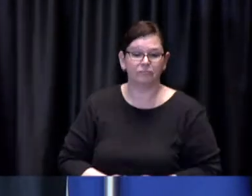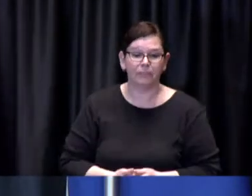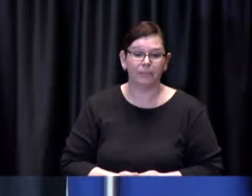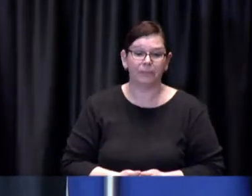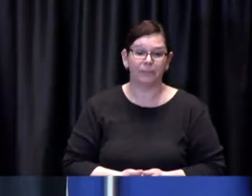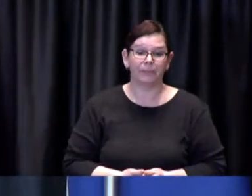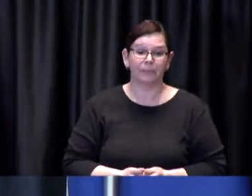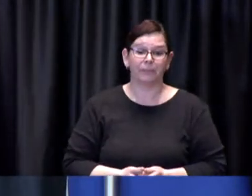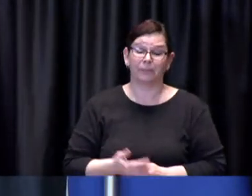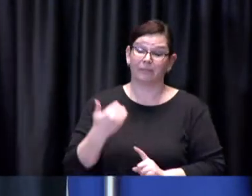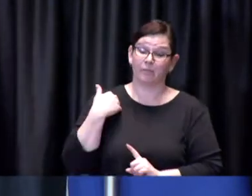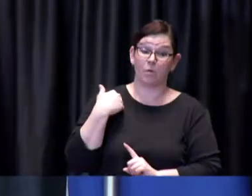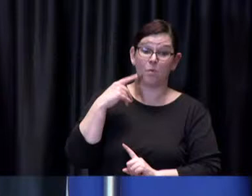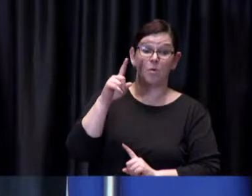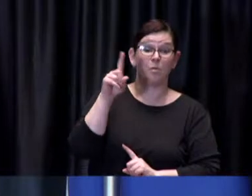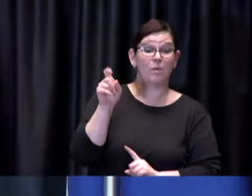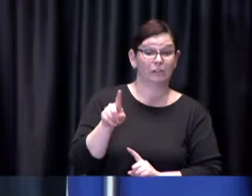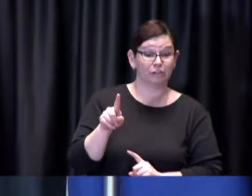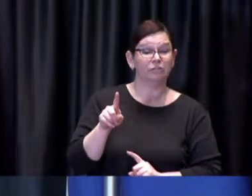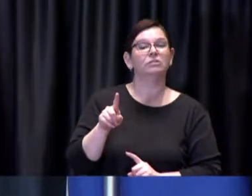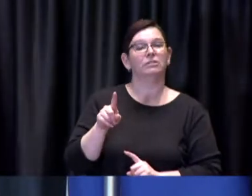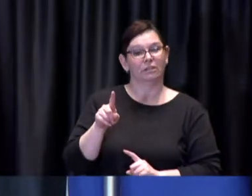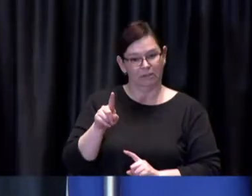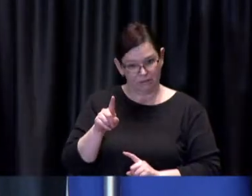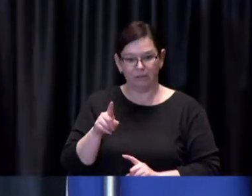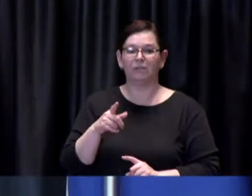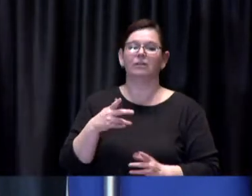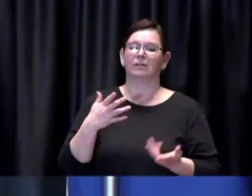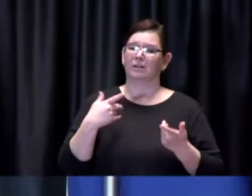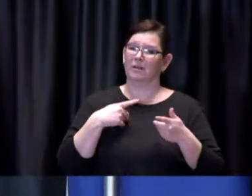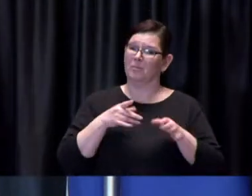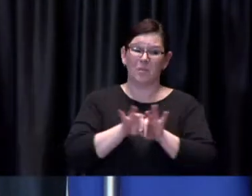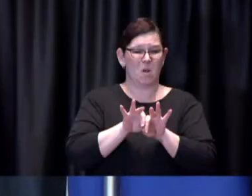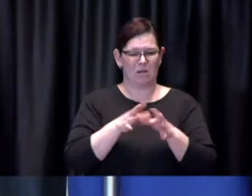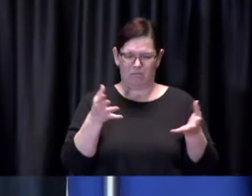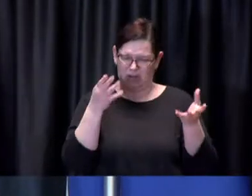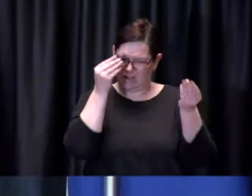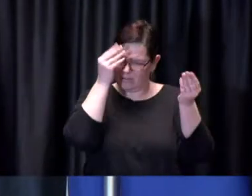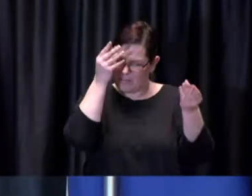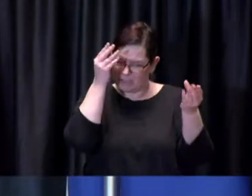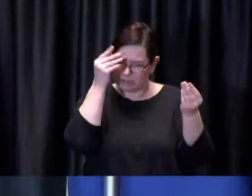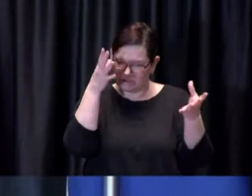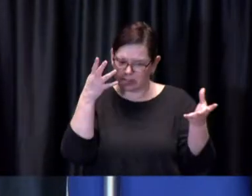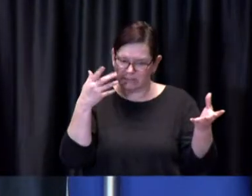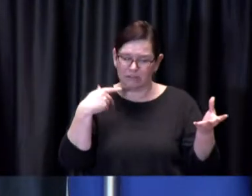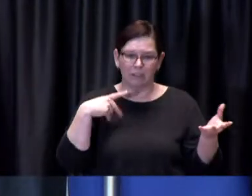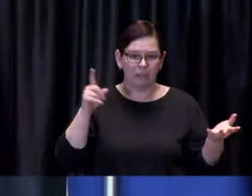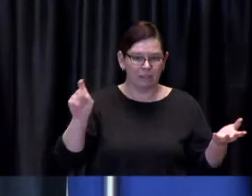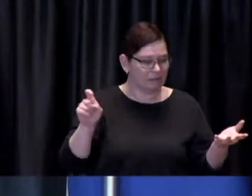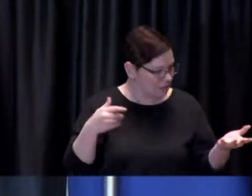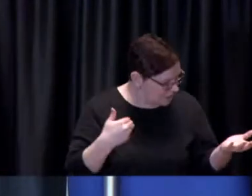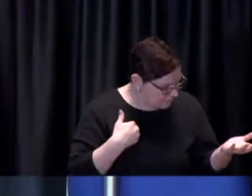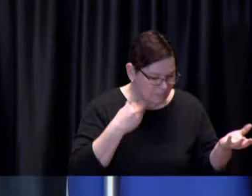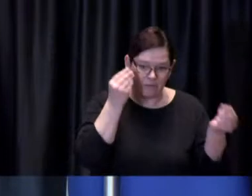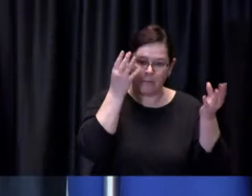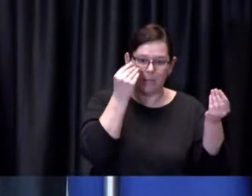information that we use in order to inform our responses and our actions as we seek to increase